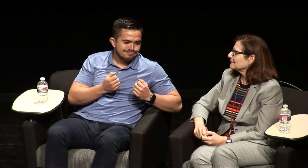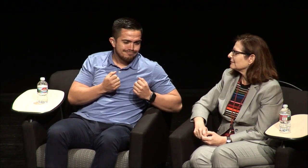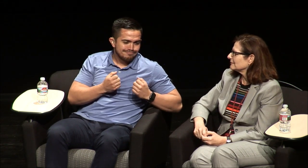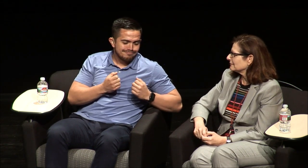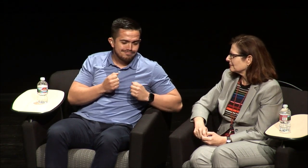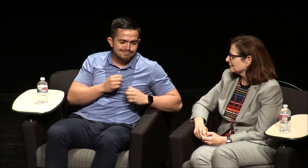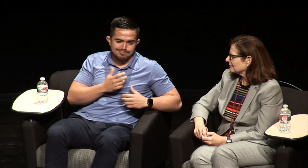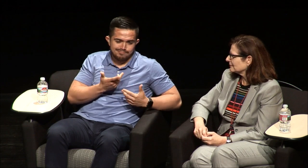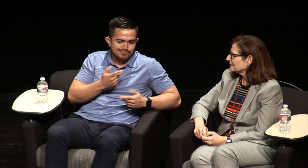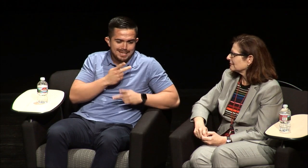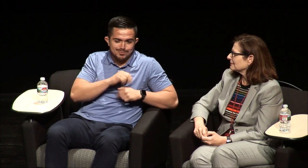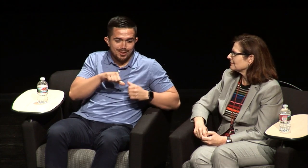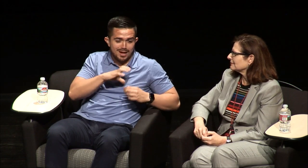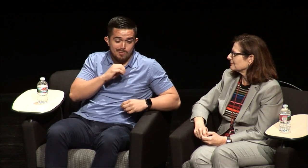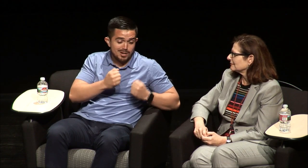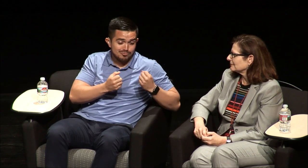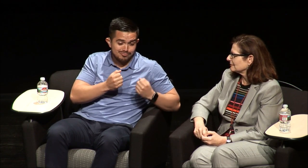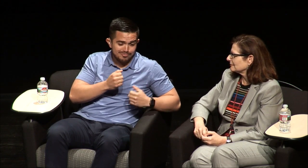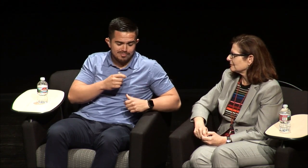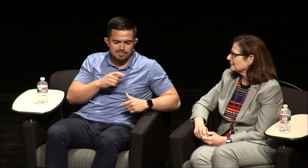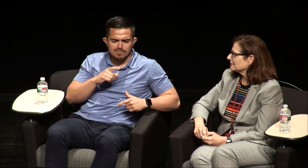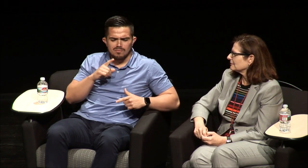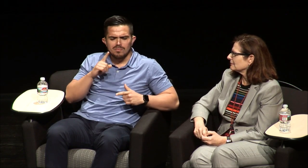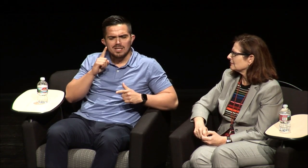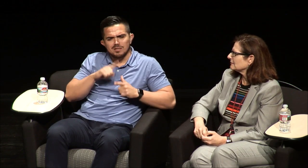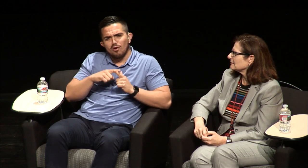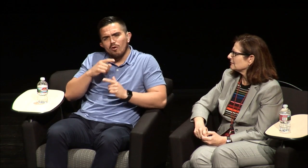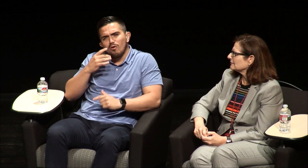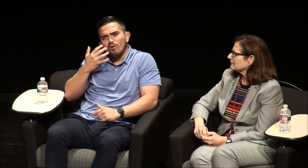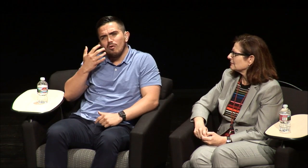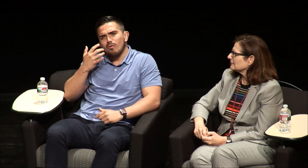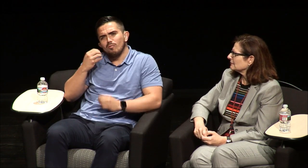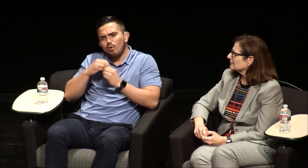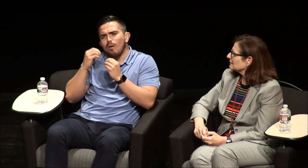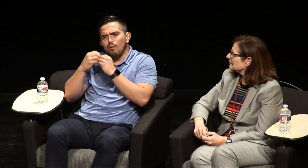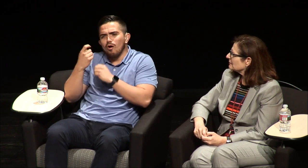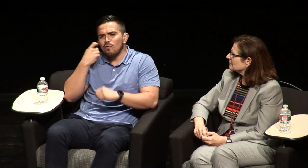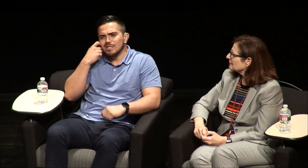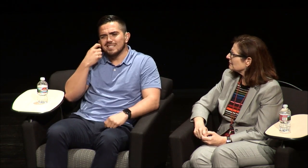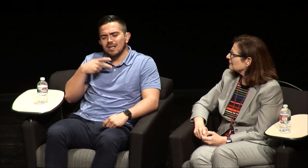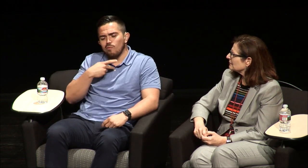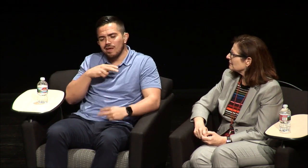good because we can just sign with each other and we keep each other company so